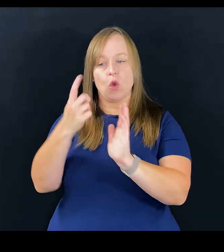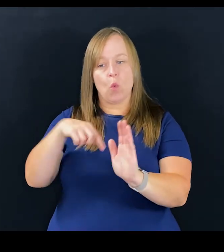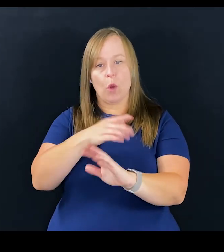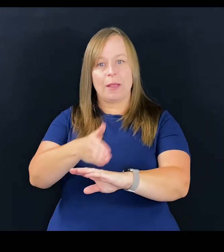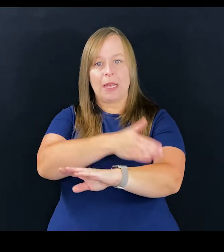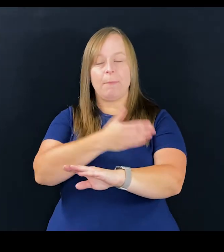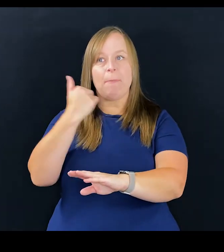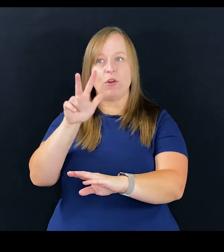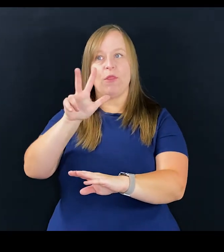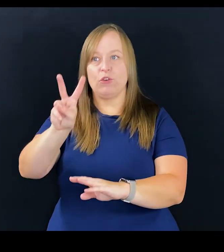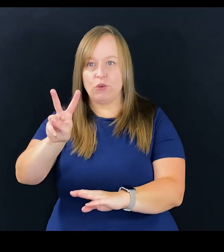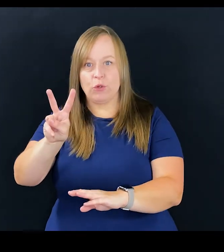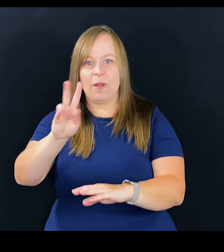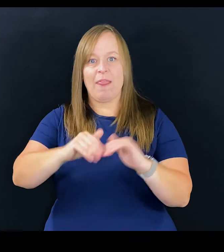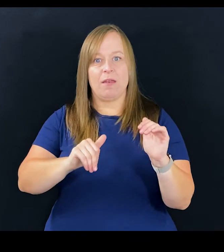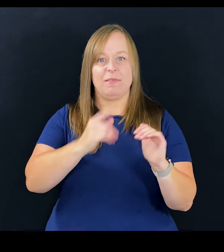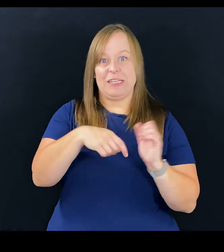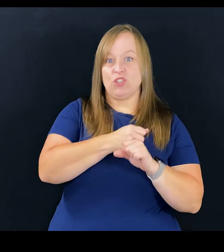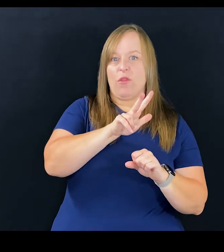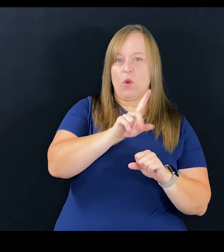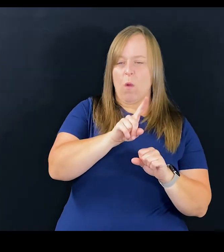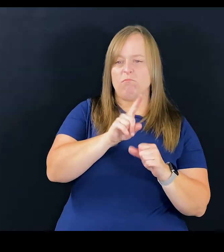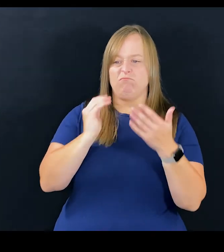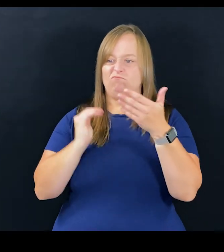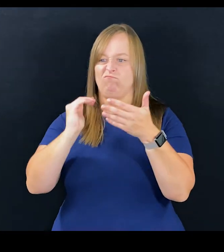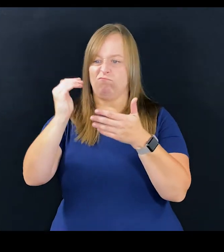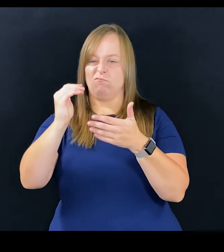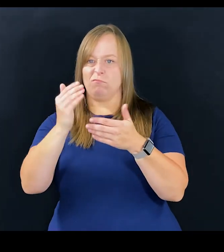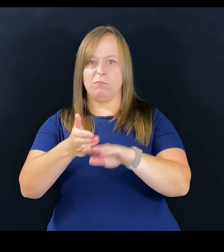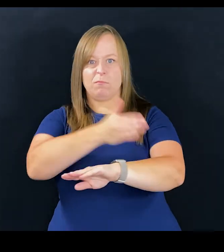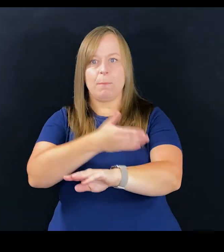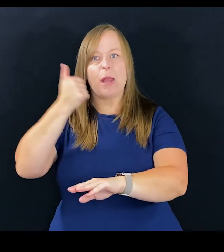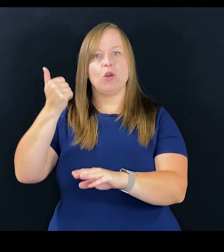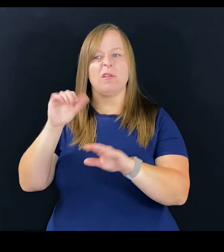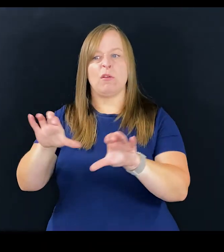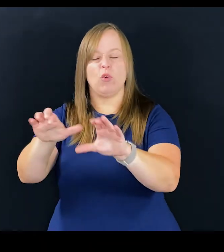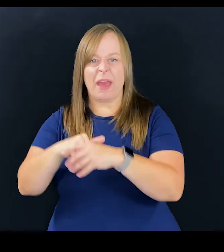we're gonna be better at 32 than we are 31. So what are the steps that we can do this year to do that?